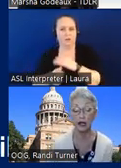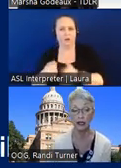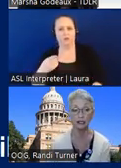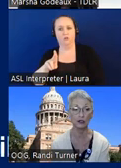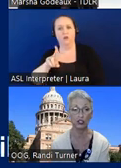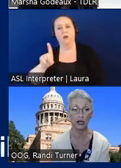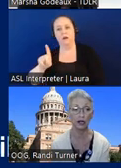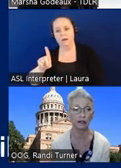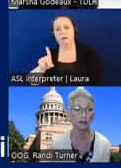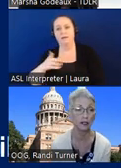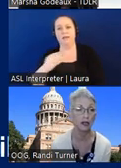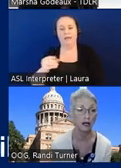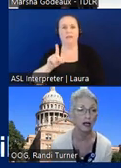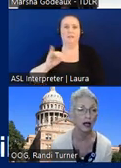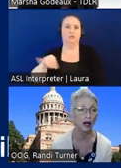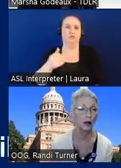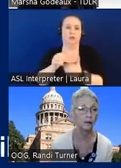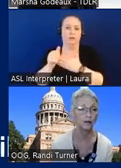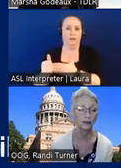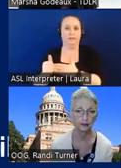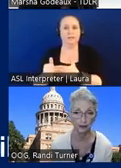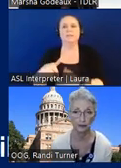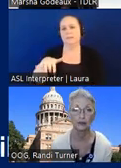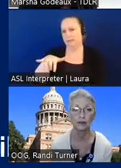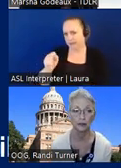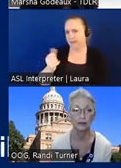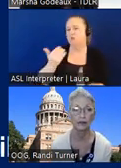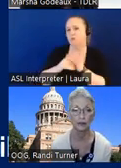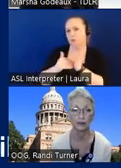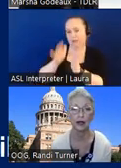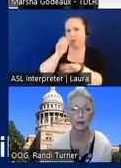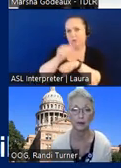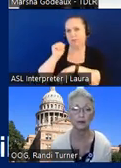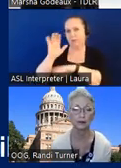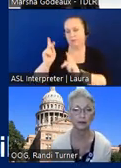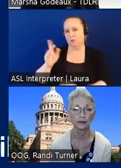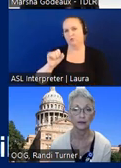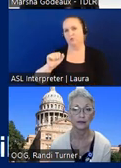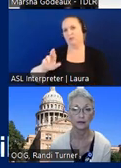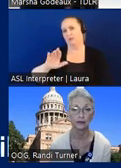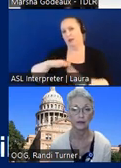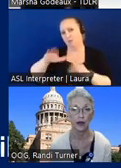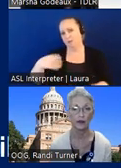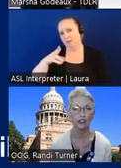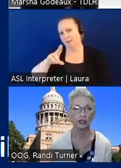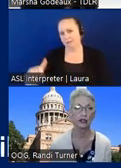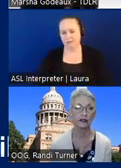hud and doj guidance yes we frequently send people to fair housing and hud often you can get